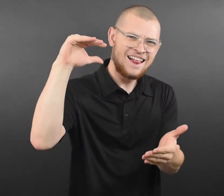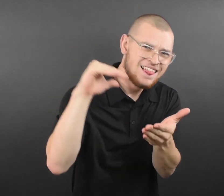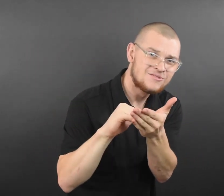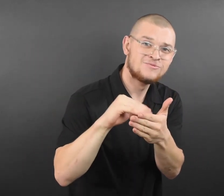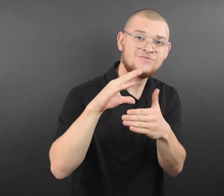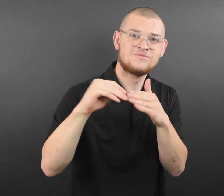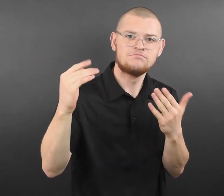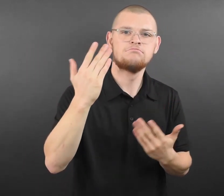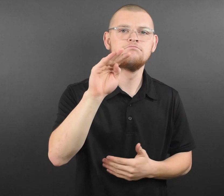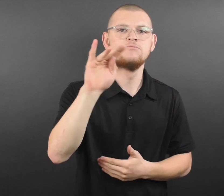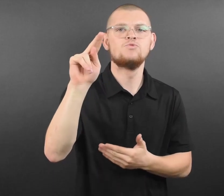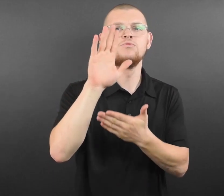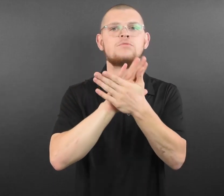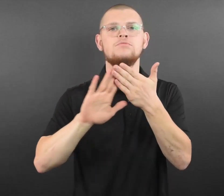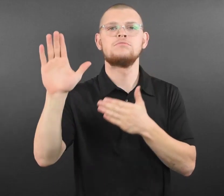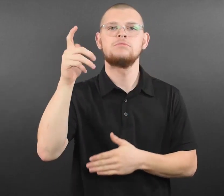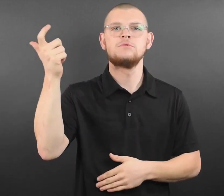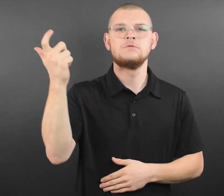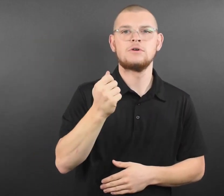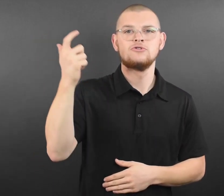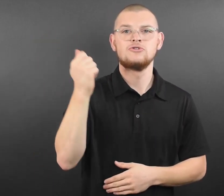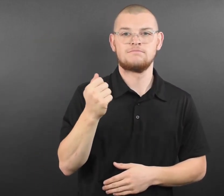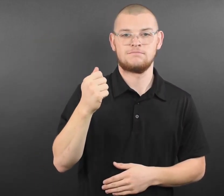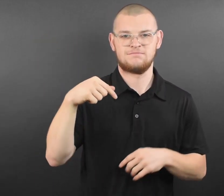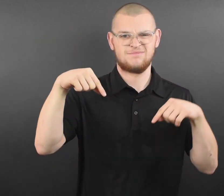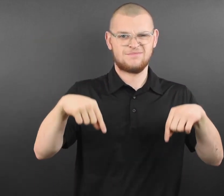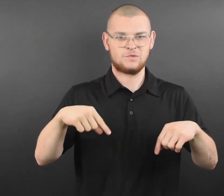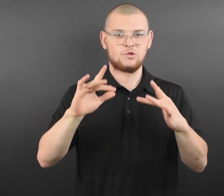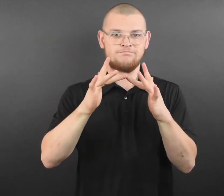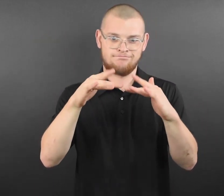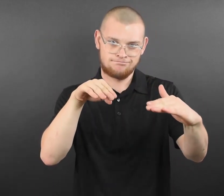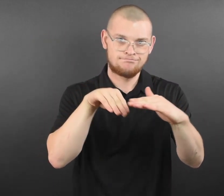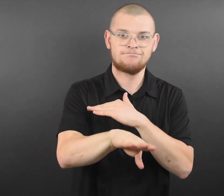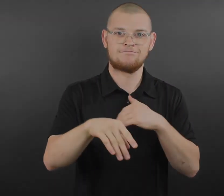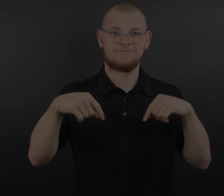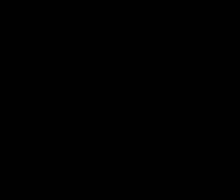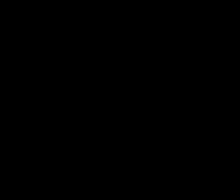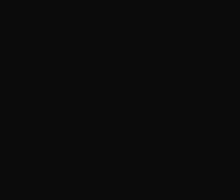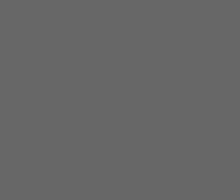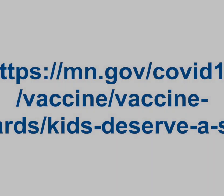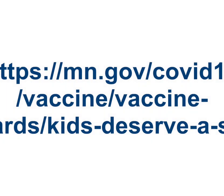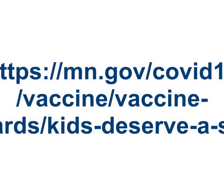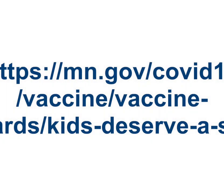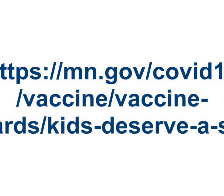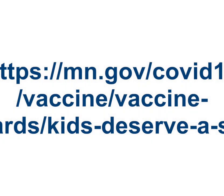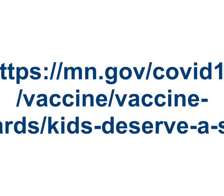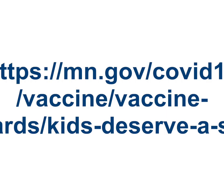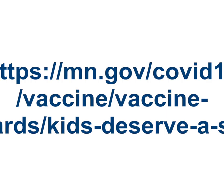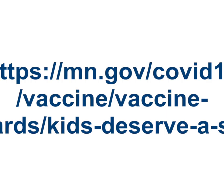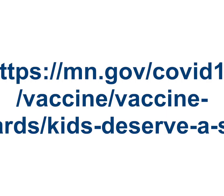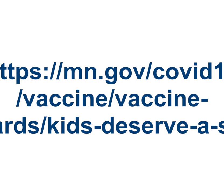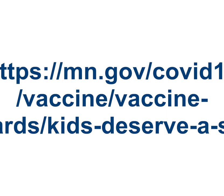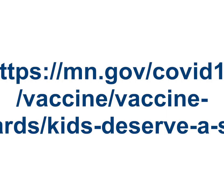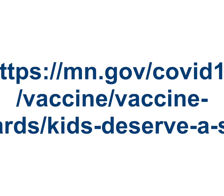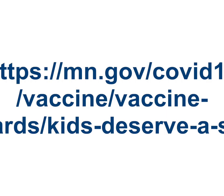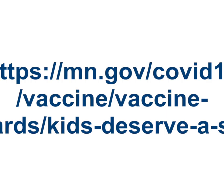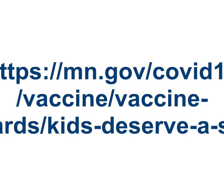to see which experiences will be drawn each week. Parents/guardians can enter their children for